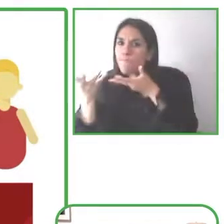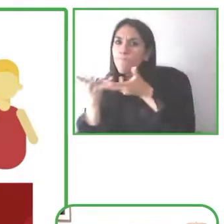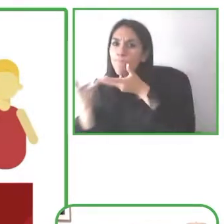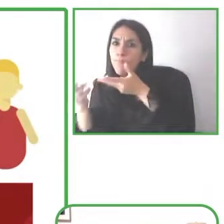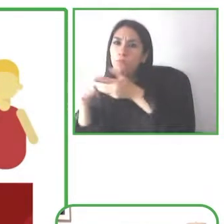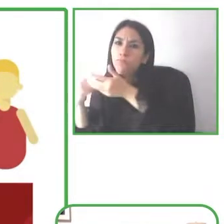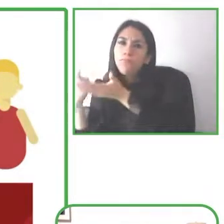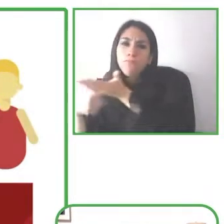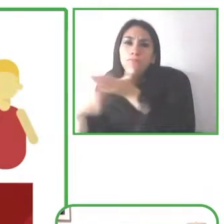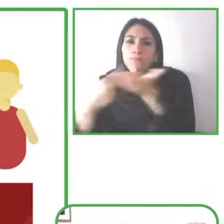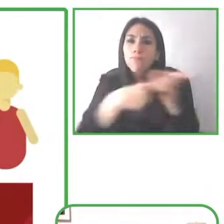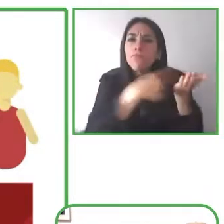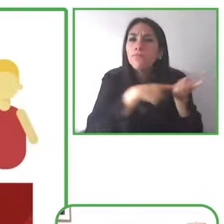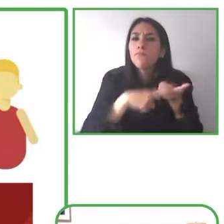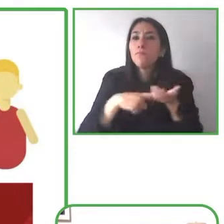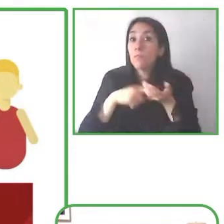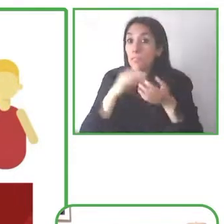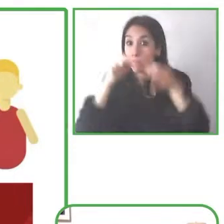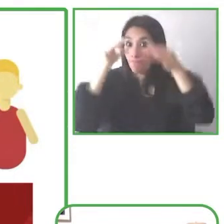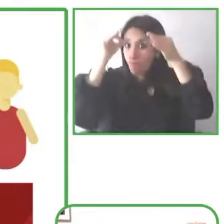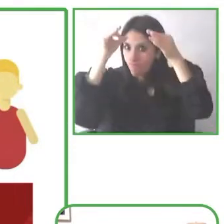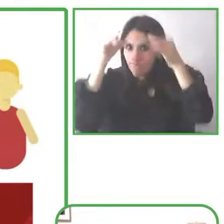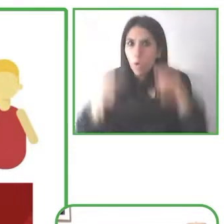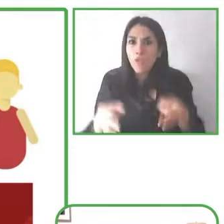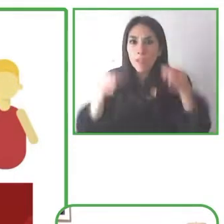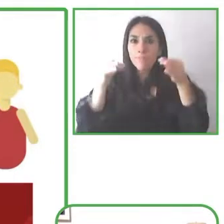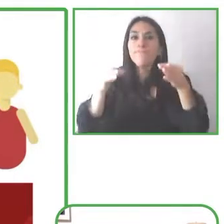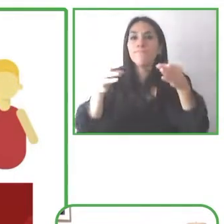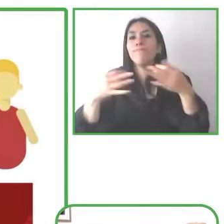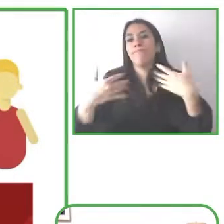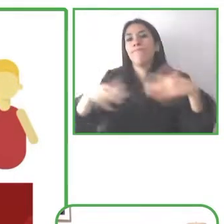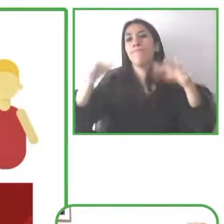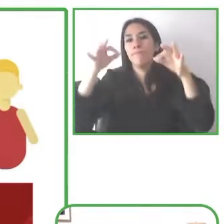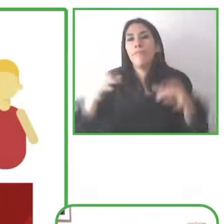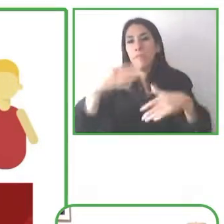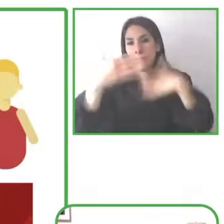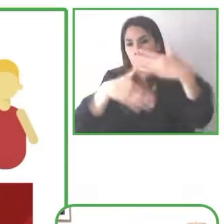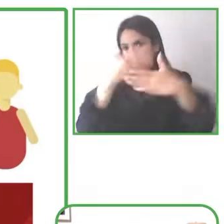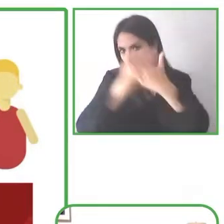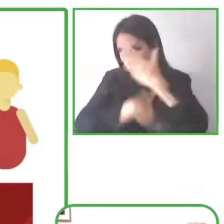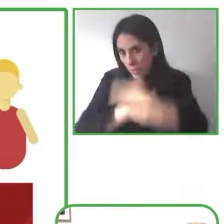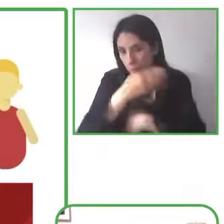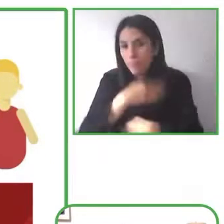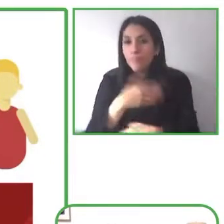directly within our teams across the company and the goal there is really to increase representation